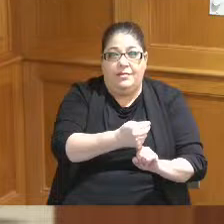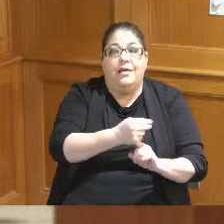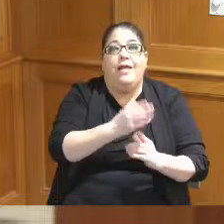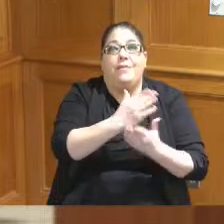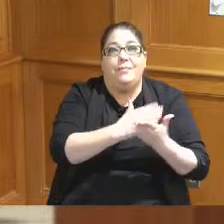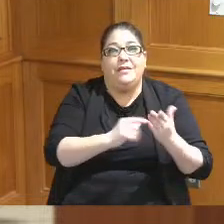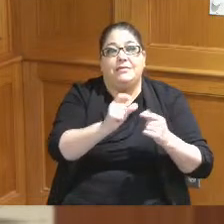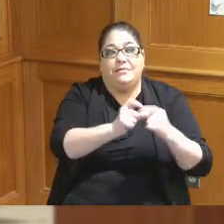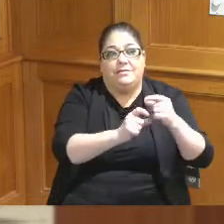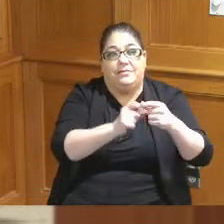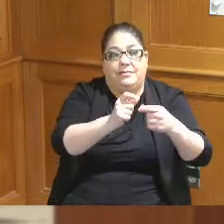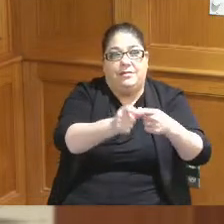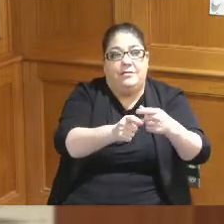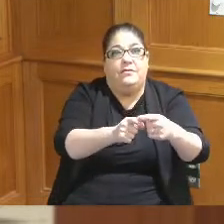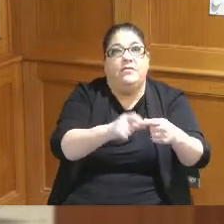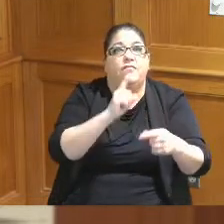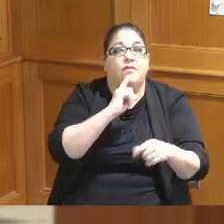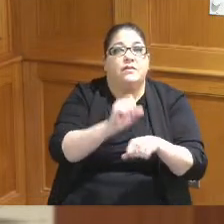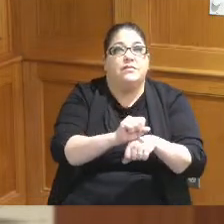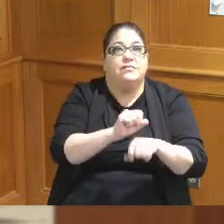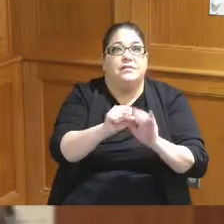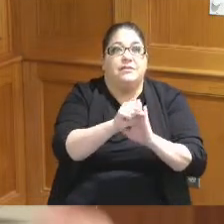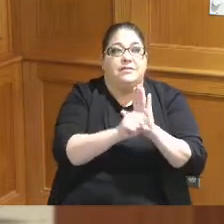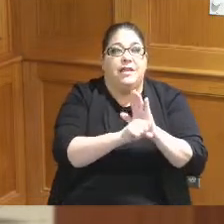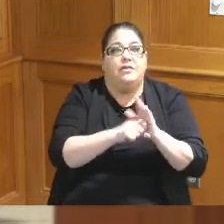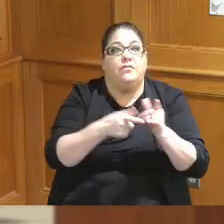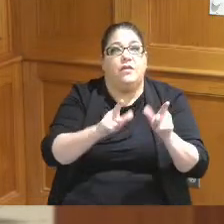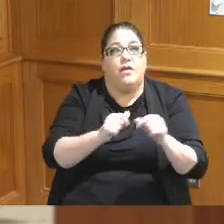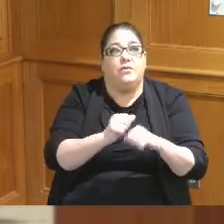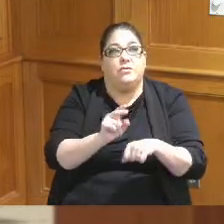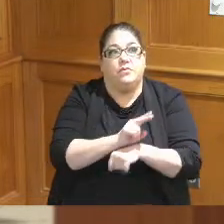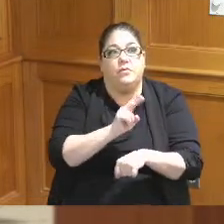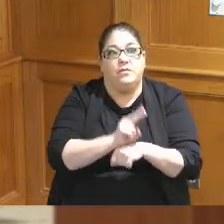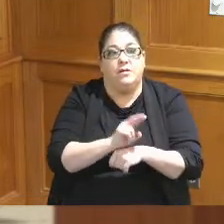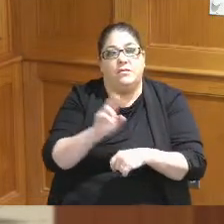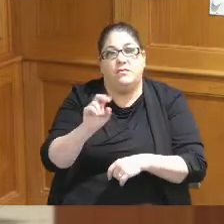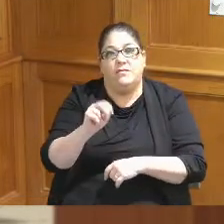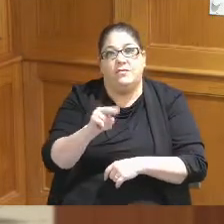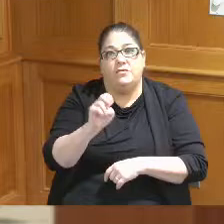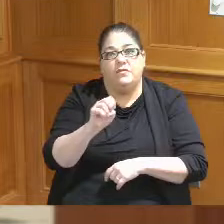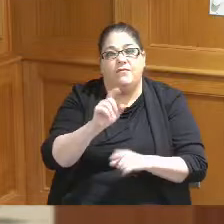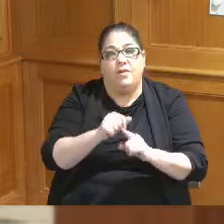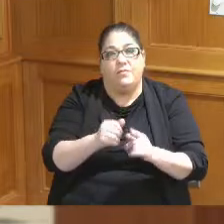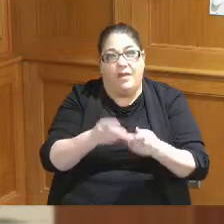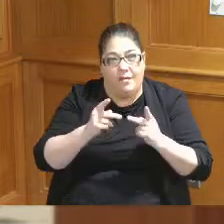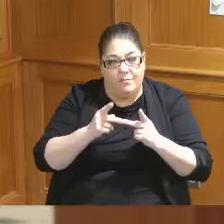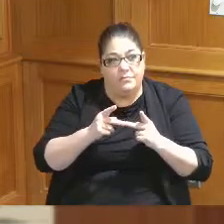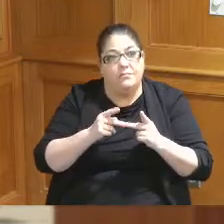need from the state that allows us to utilize the the revenues from that site that is legislation